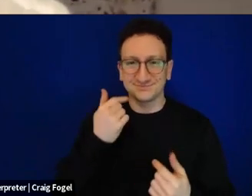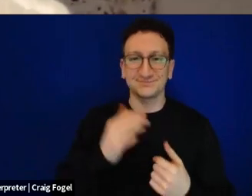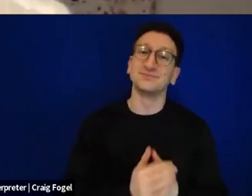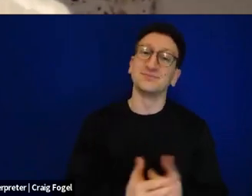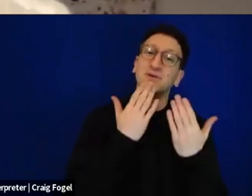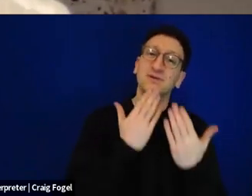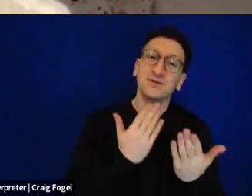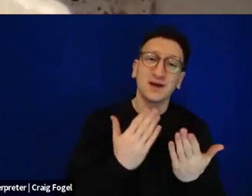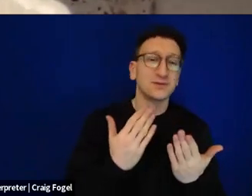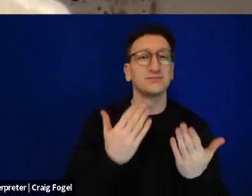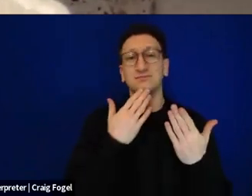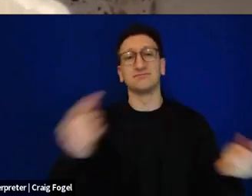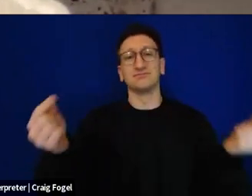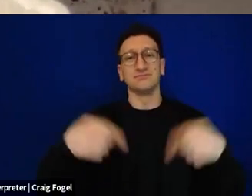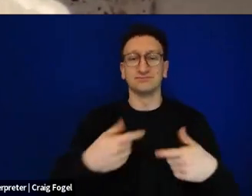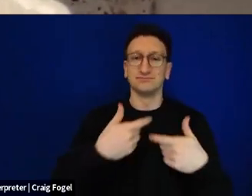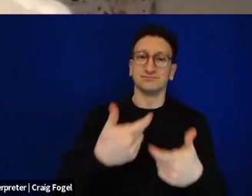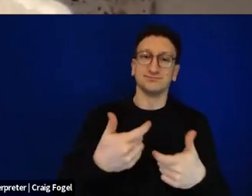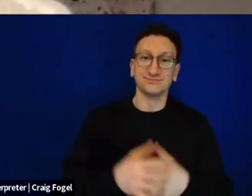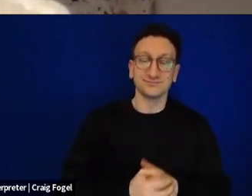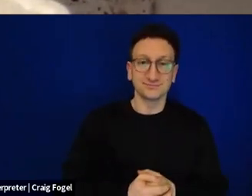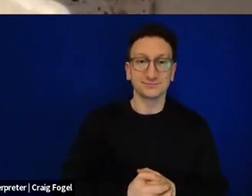and thank you all for joining us. It's these days specifically,